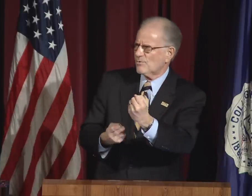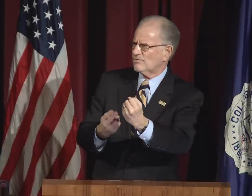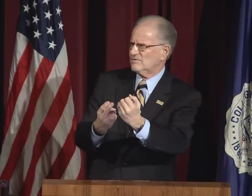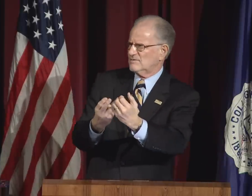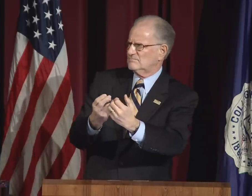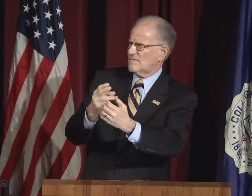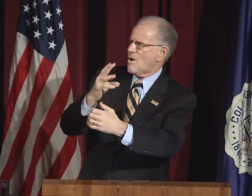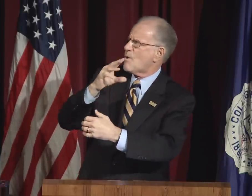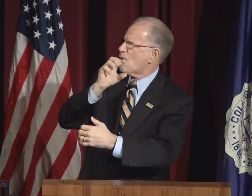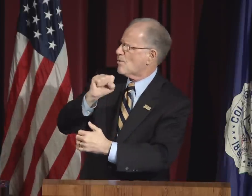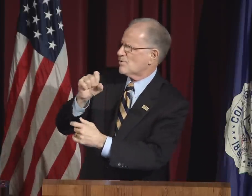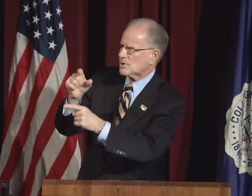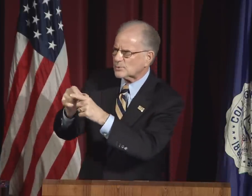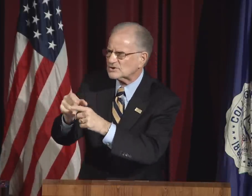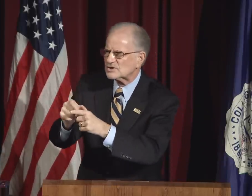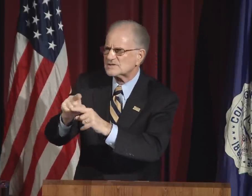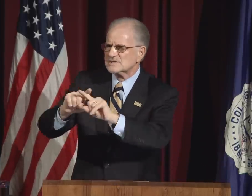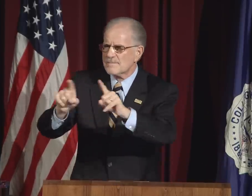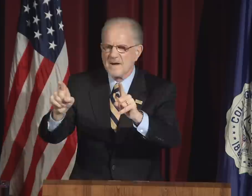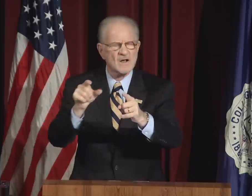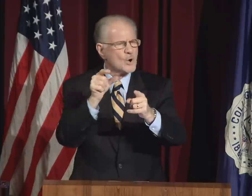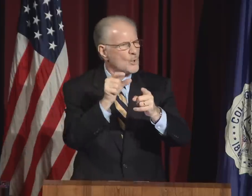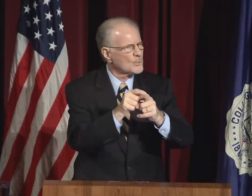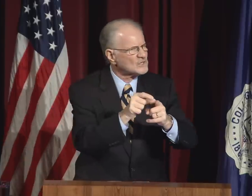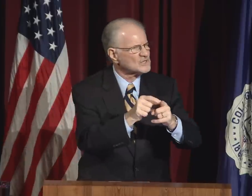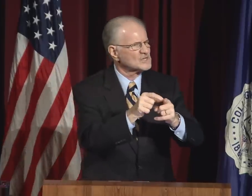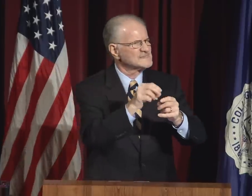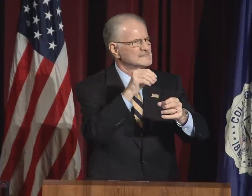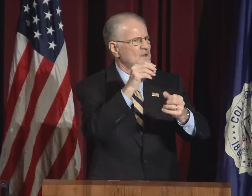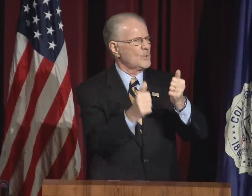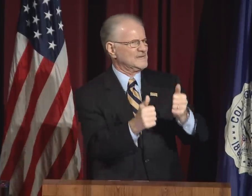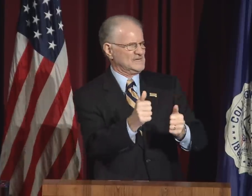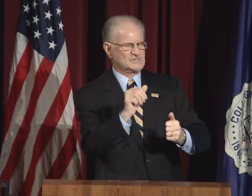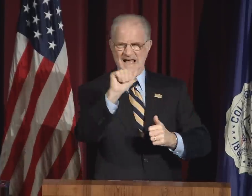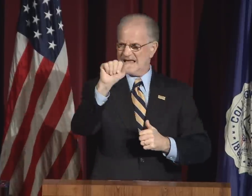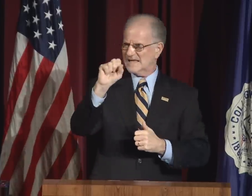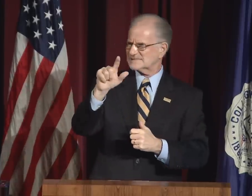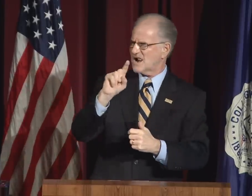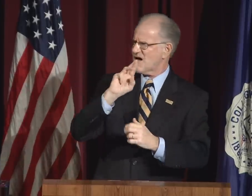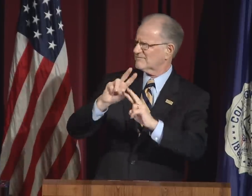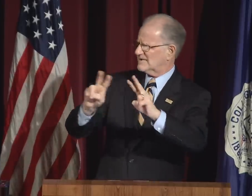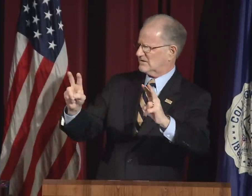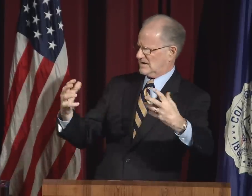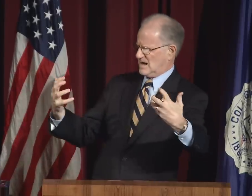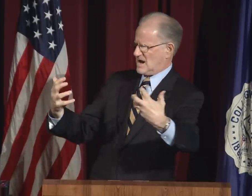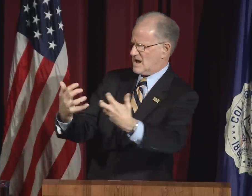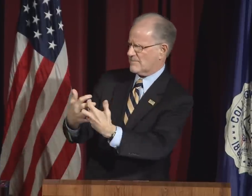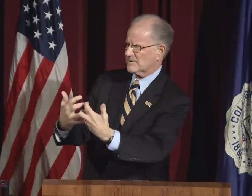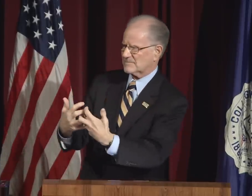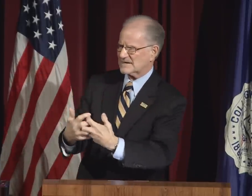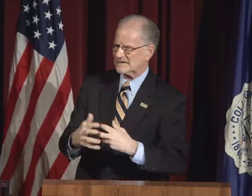but words of new importance. They are both old words,